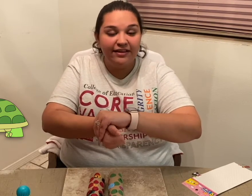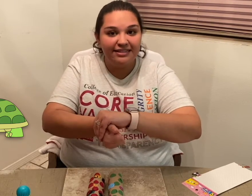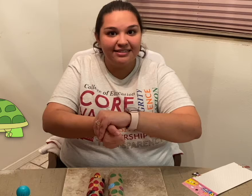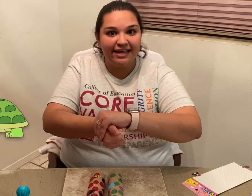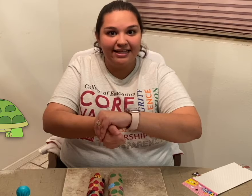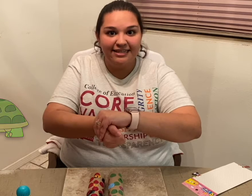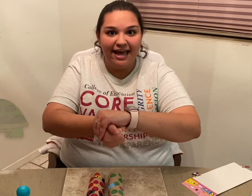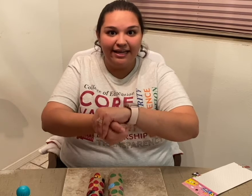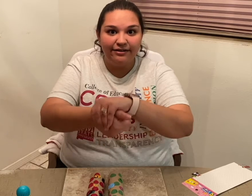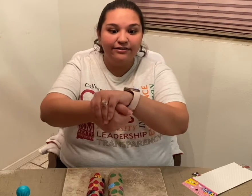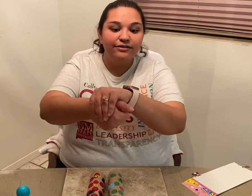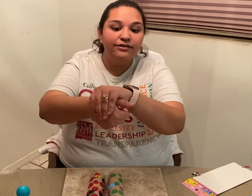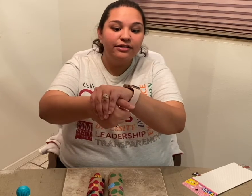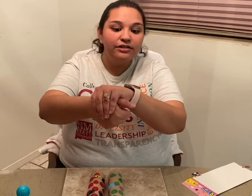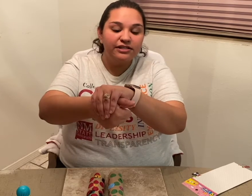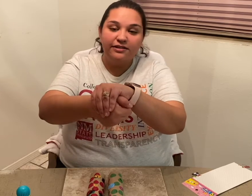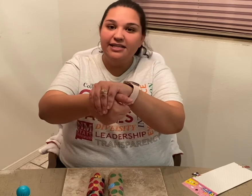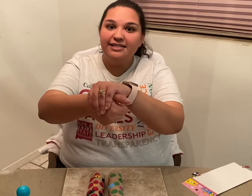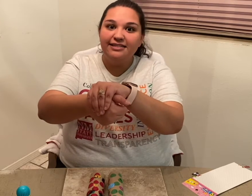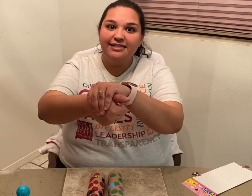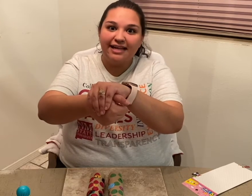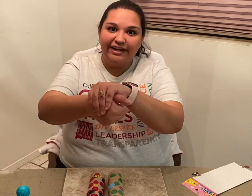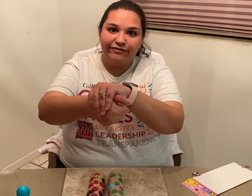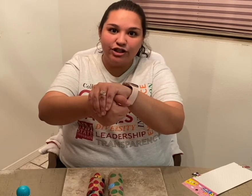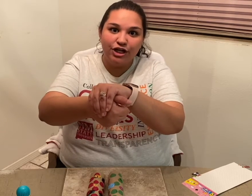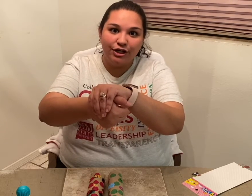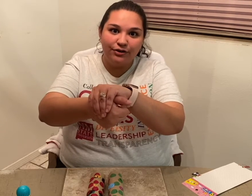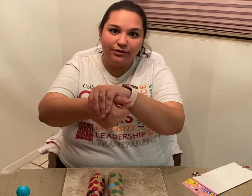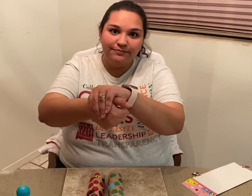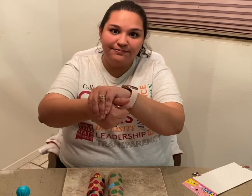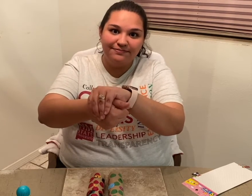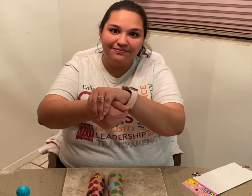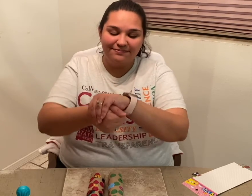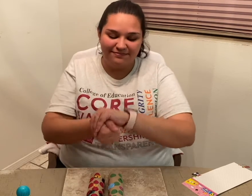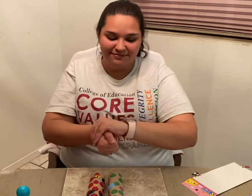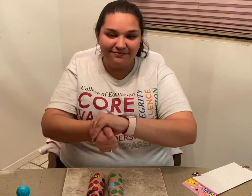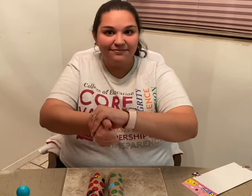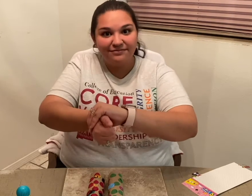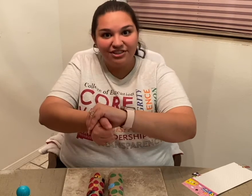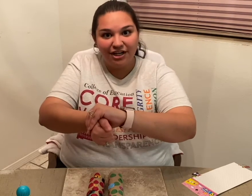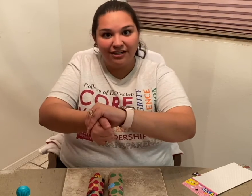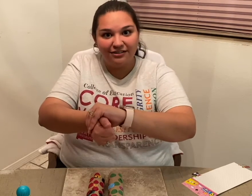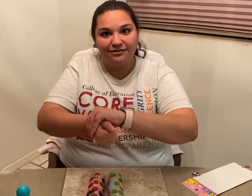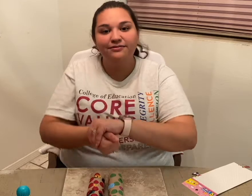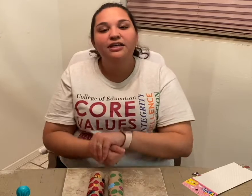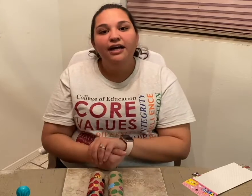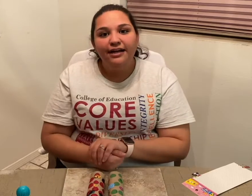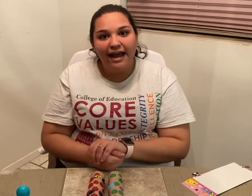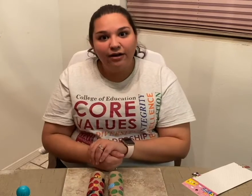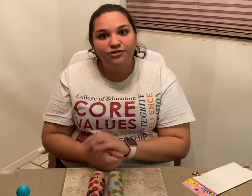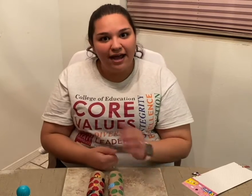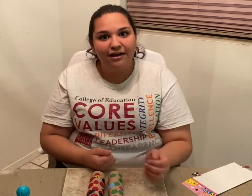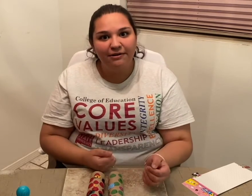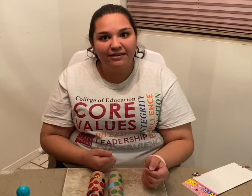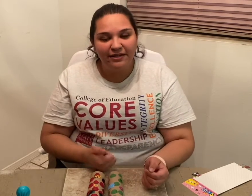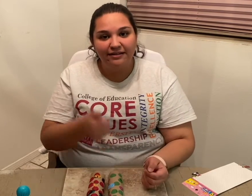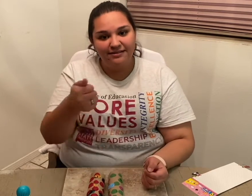is like it's head. So, this is the sign for "turtle" (signs 'turtle'). Turtle (signs 'turtle'). Now, try it with me! Take